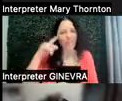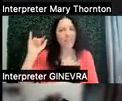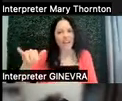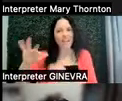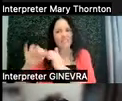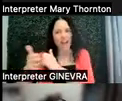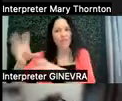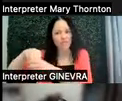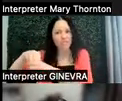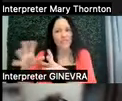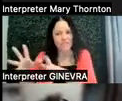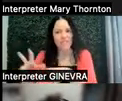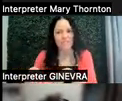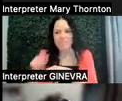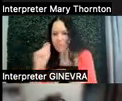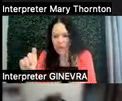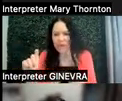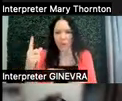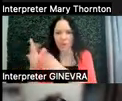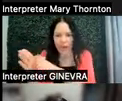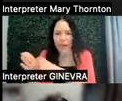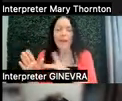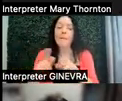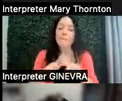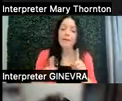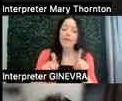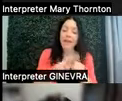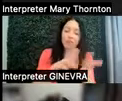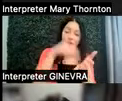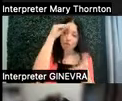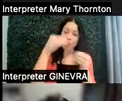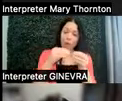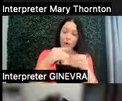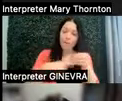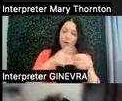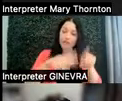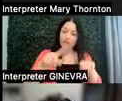we see more diversity, we invite more diversity into our educational spaces, we have